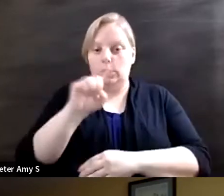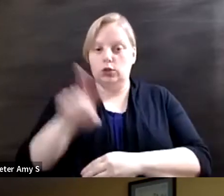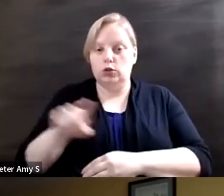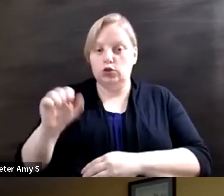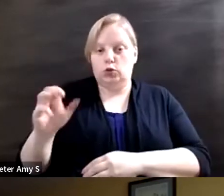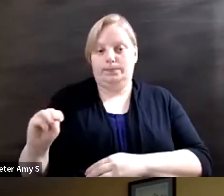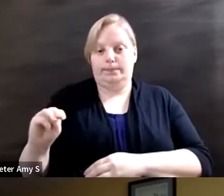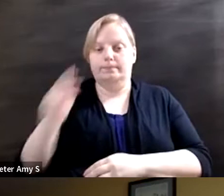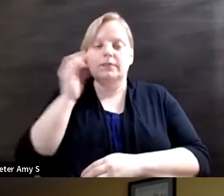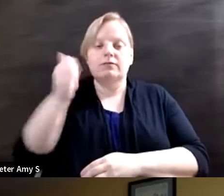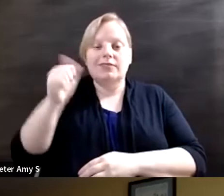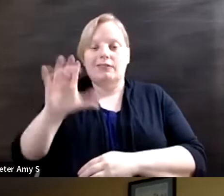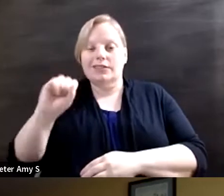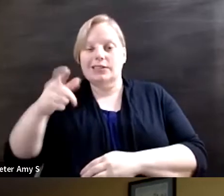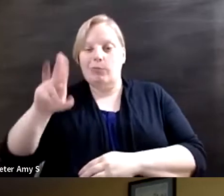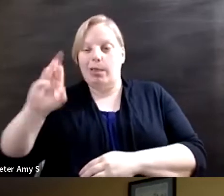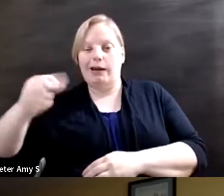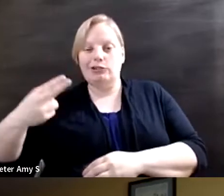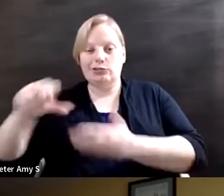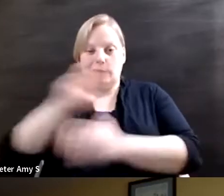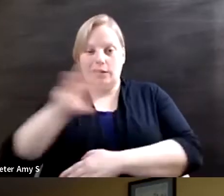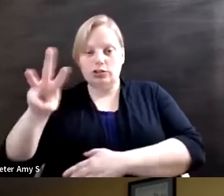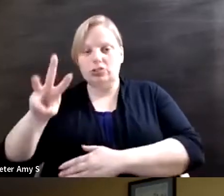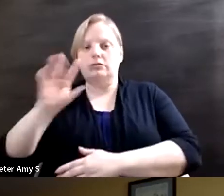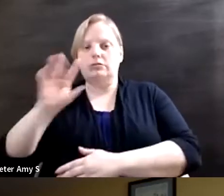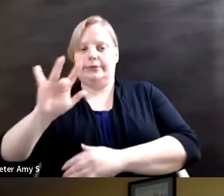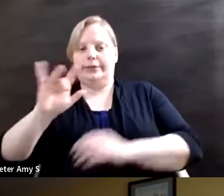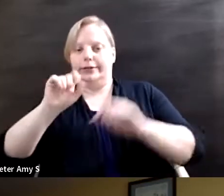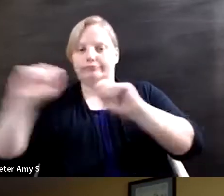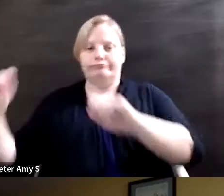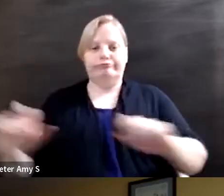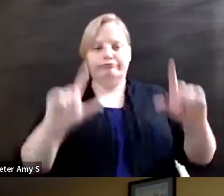to watch this event through that platform this will enable you to view the interpreter